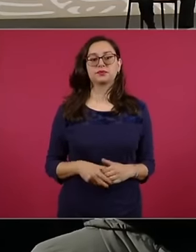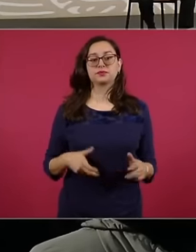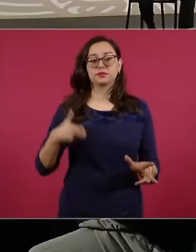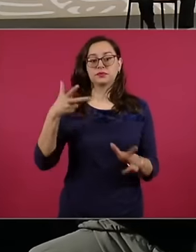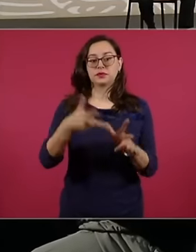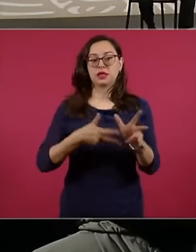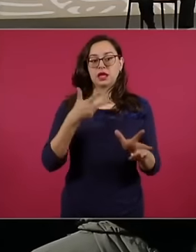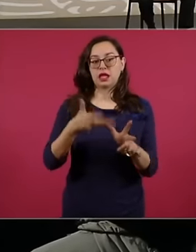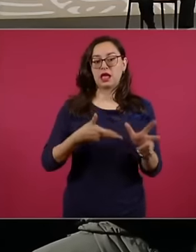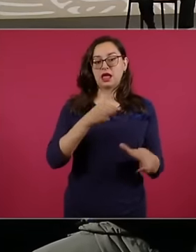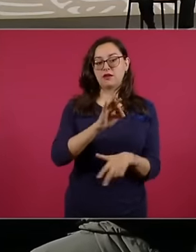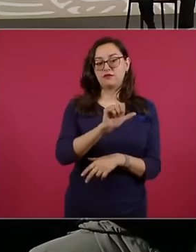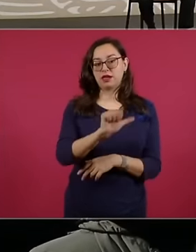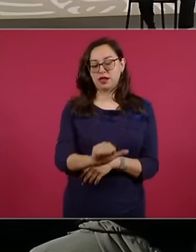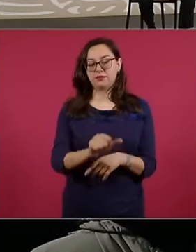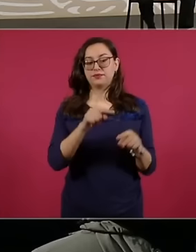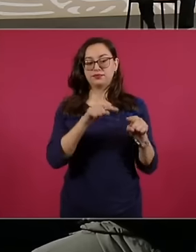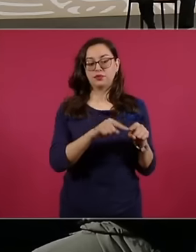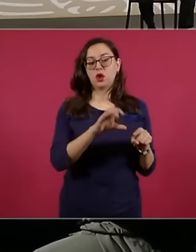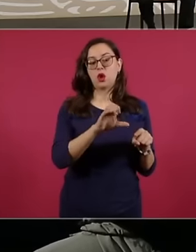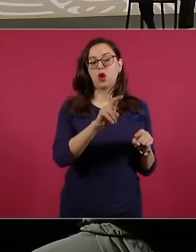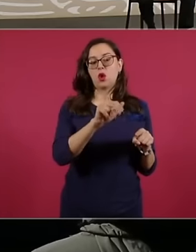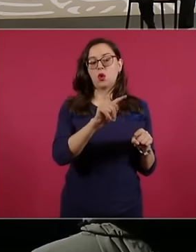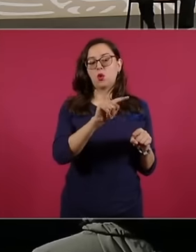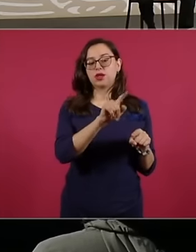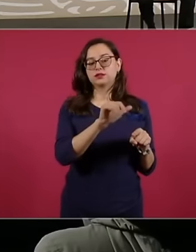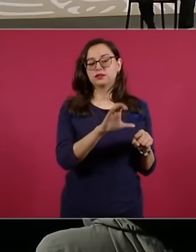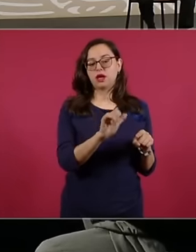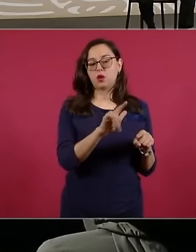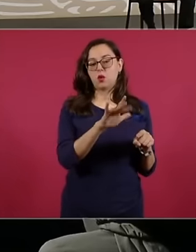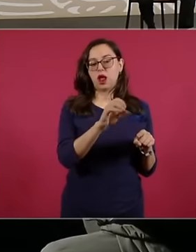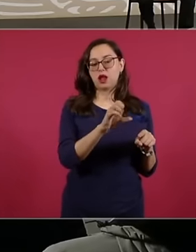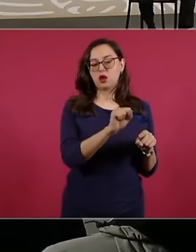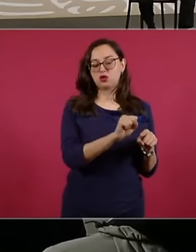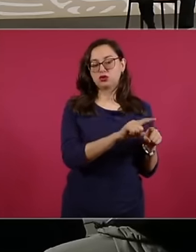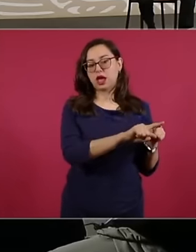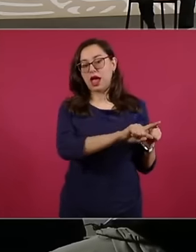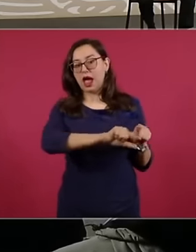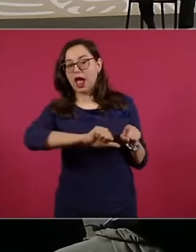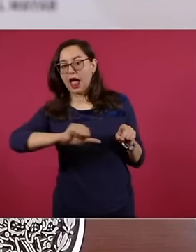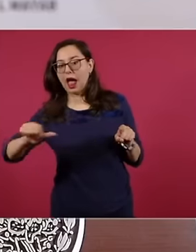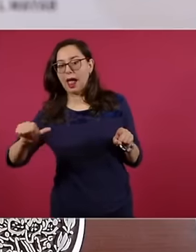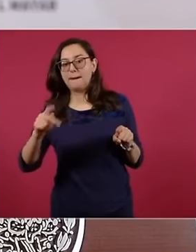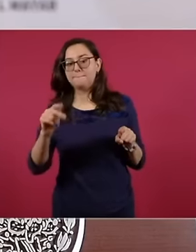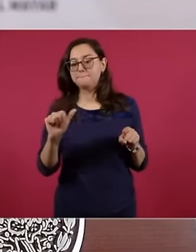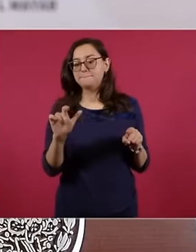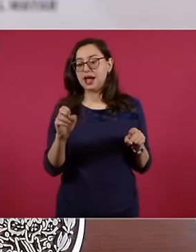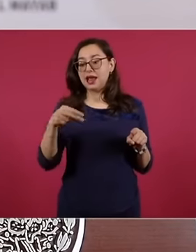Cuatzacualcos with Palenque but the importance of this line is also the connection with the Mayan train